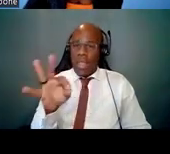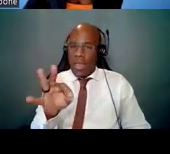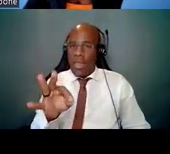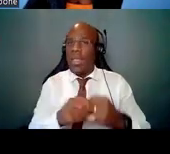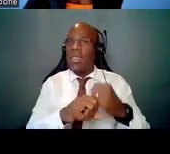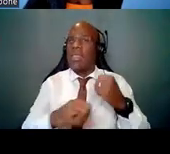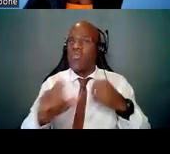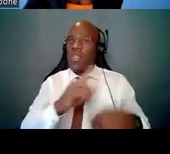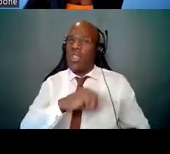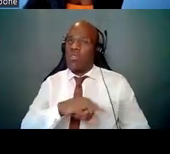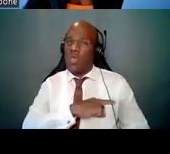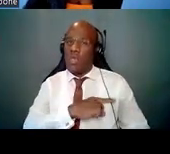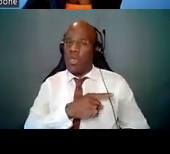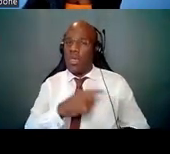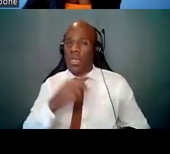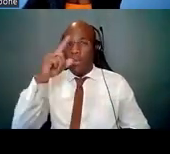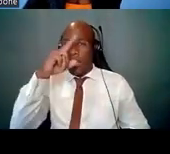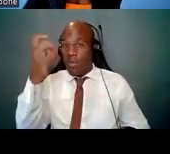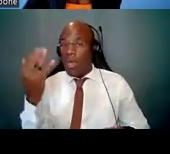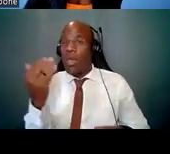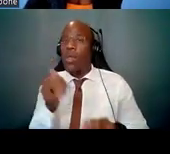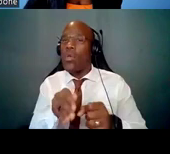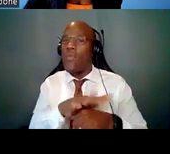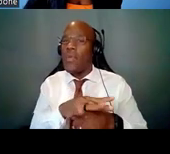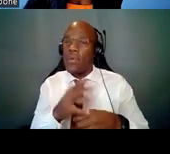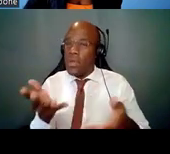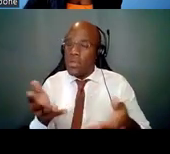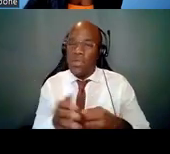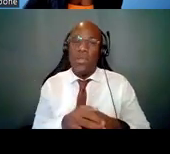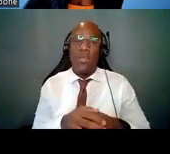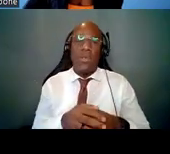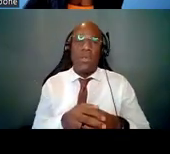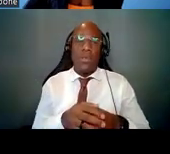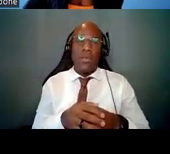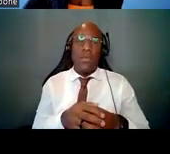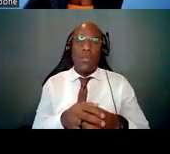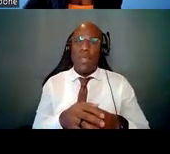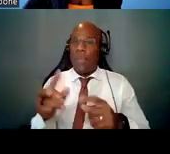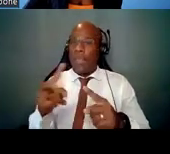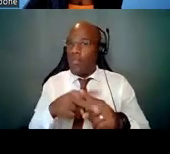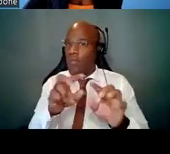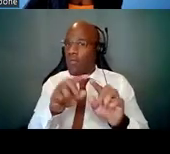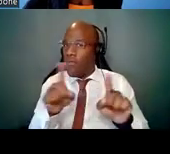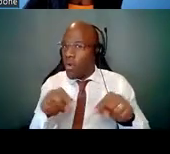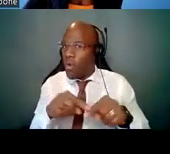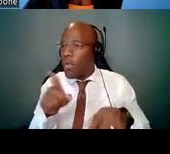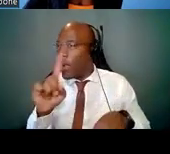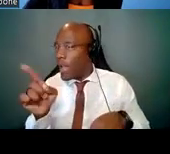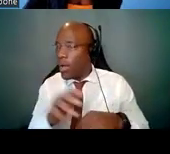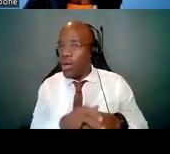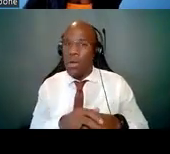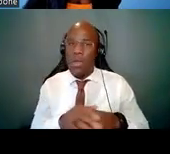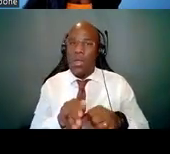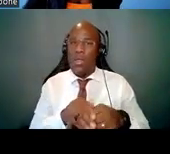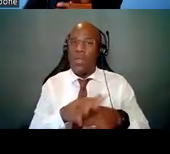What are the newest grant application forms? What's the latest on COVID flexibility on bio-sketches, etcetera?